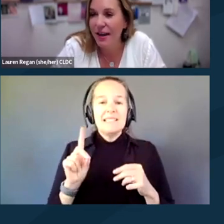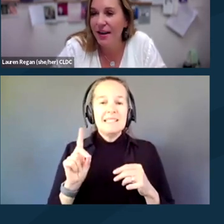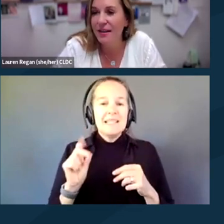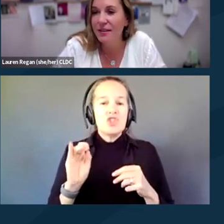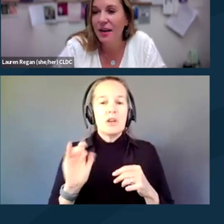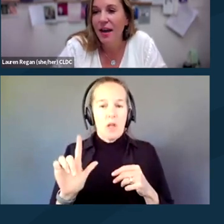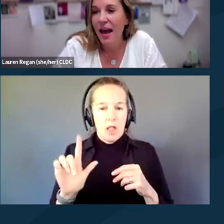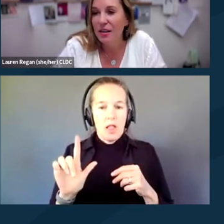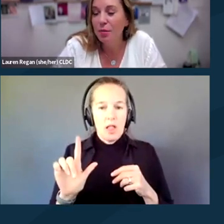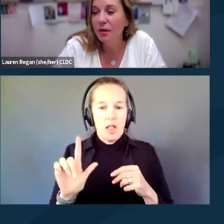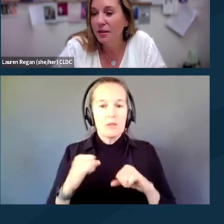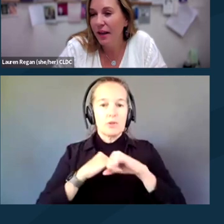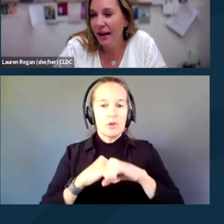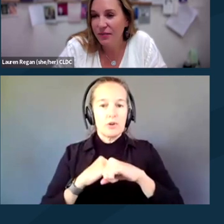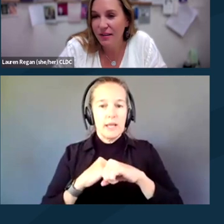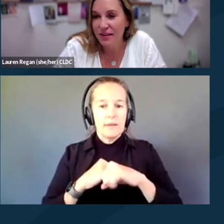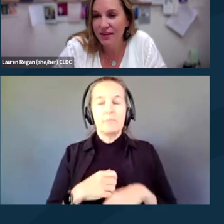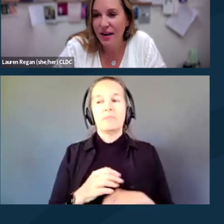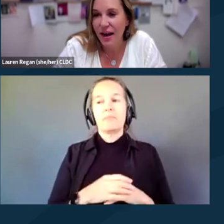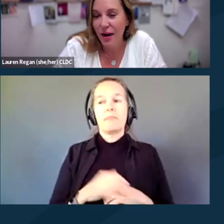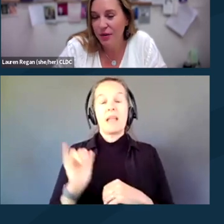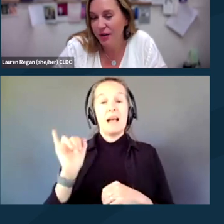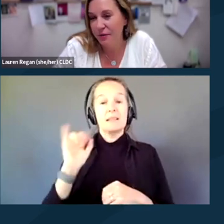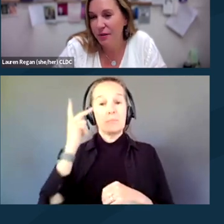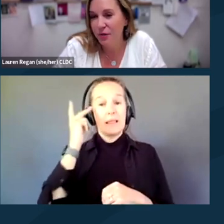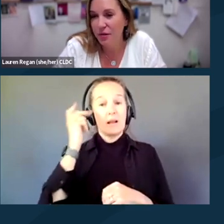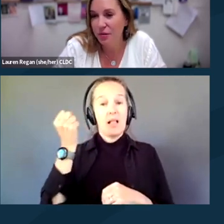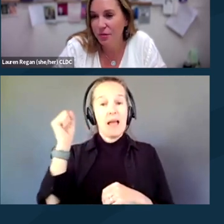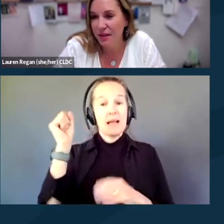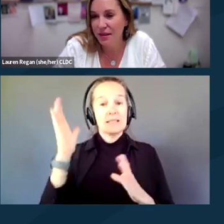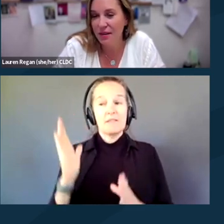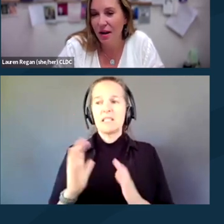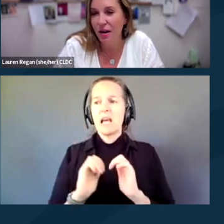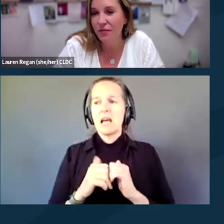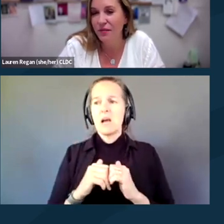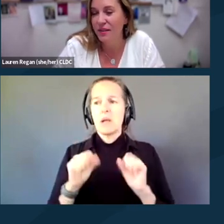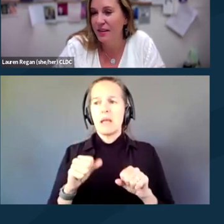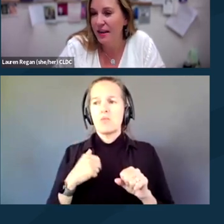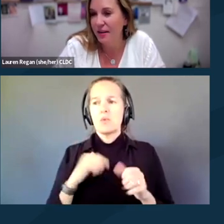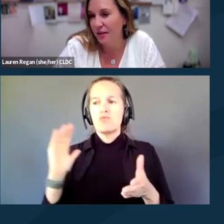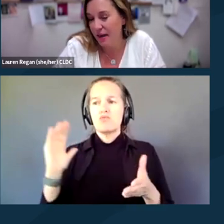and as political activists, how we try to reduce the risks of state